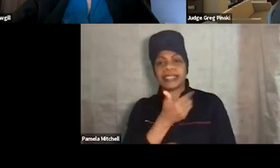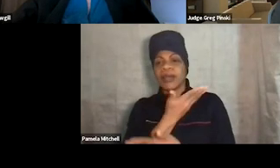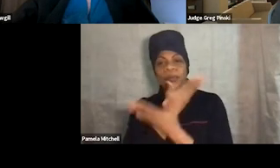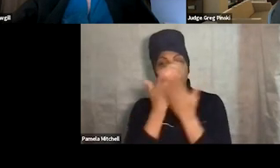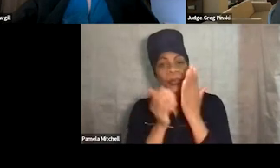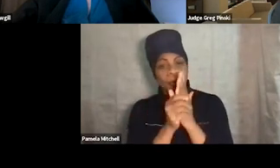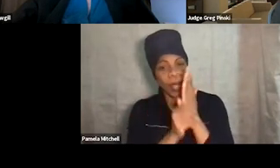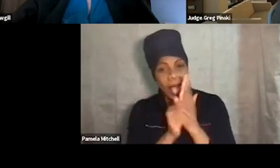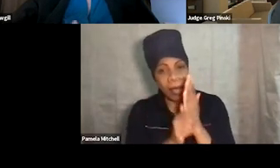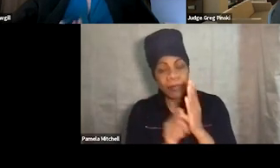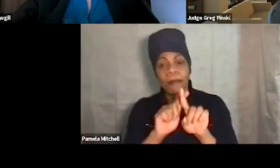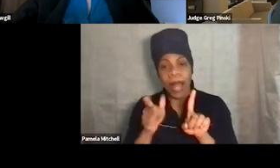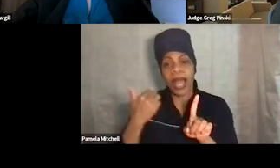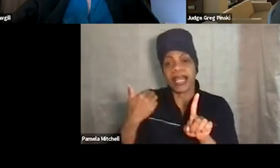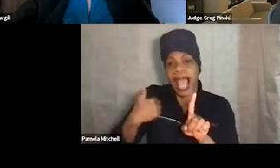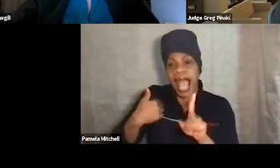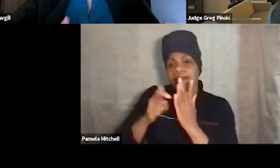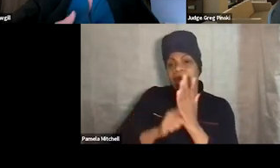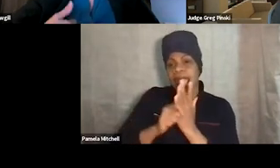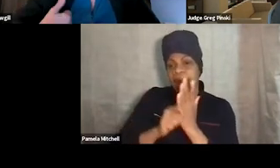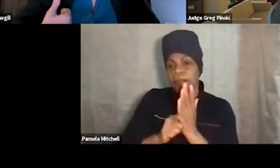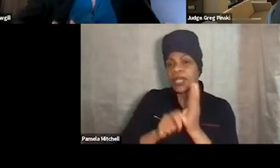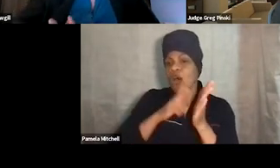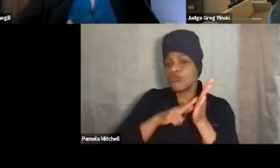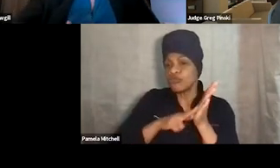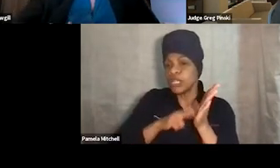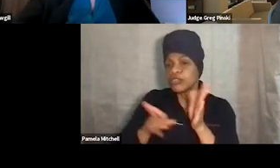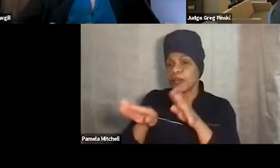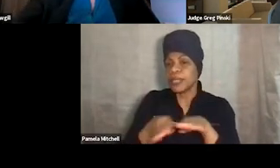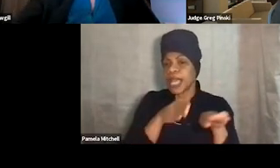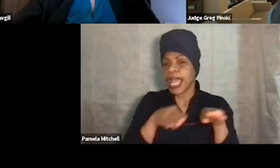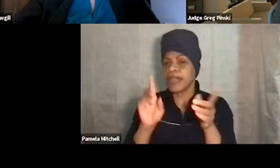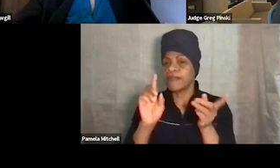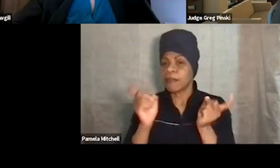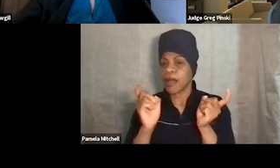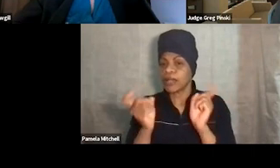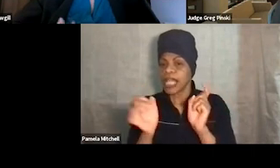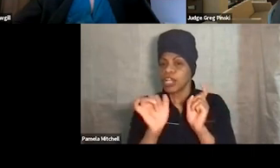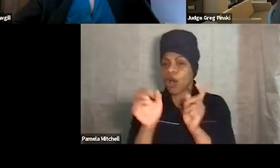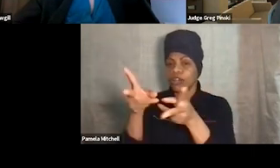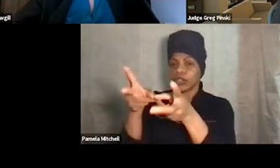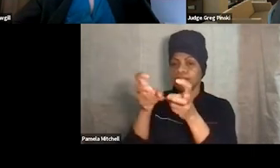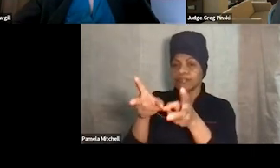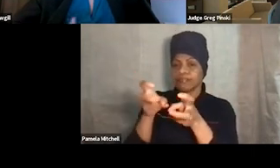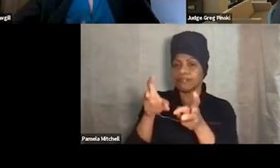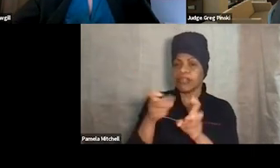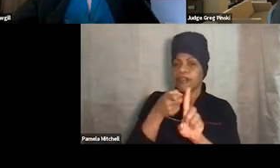and research on behavior modification. And this is really taken also on behavior modification on the criminal justice population.